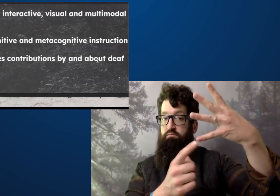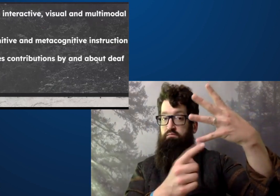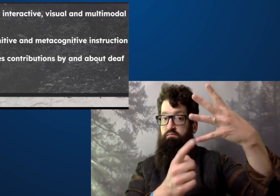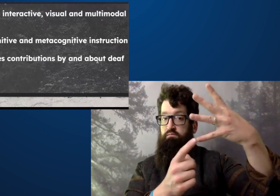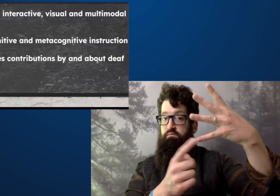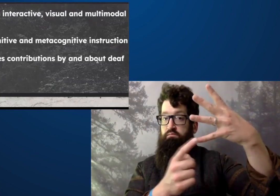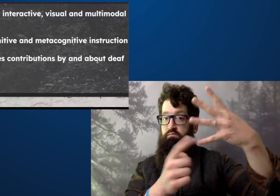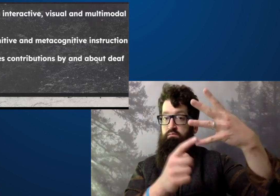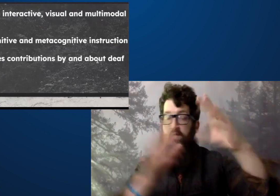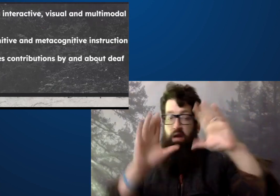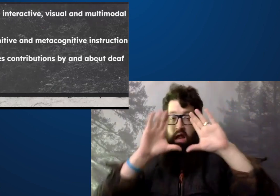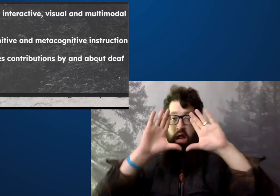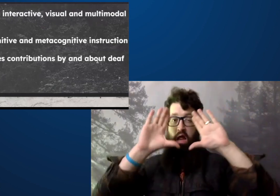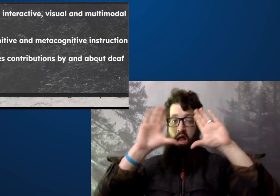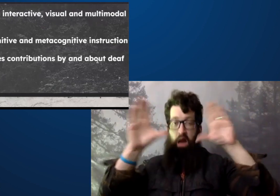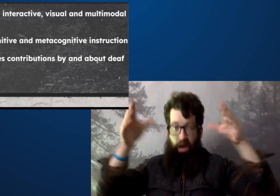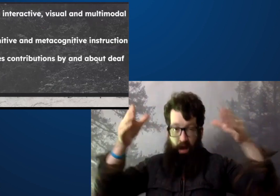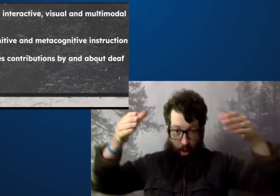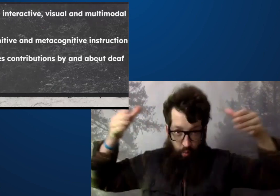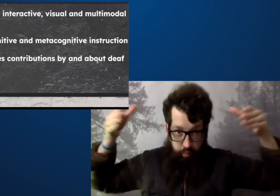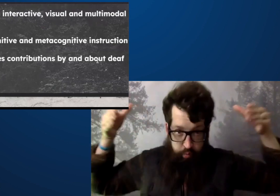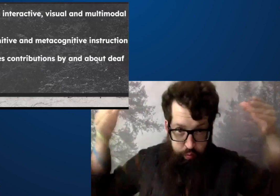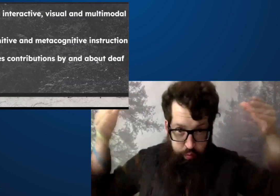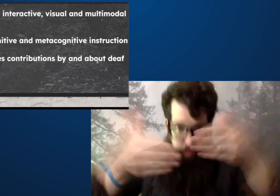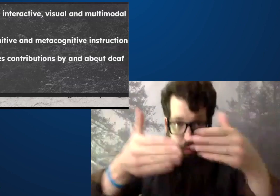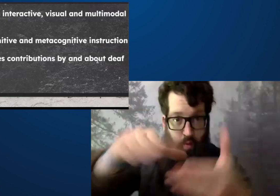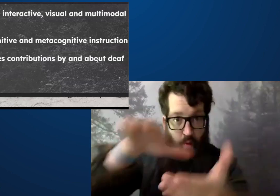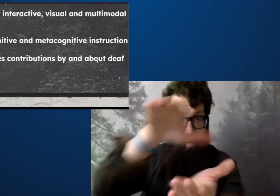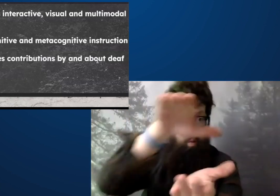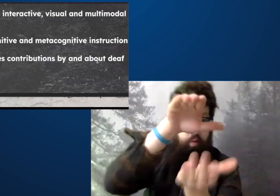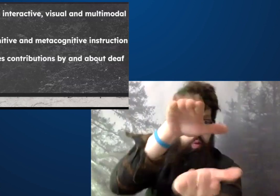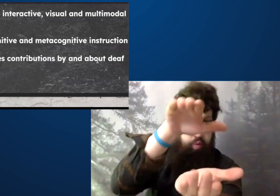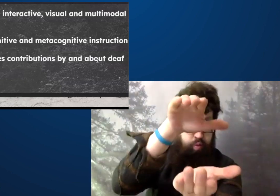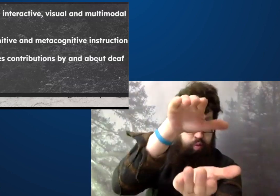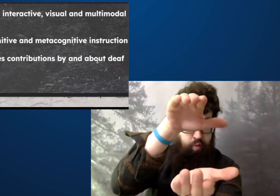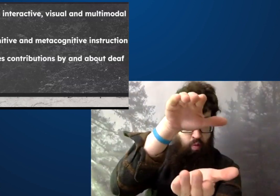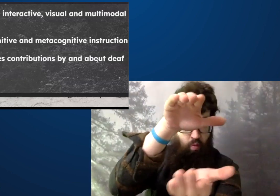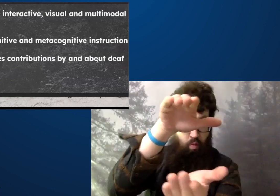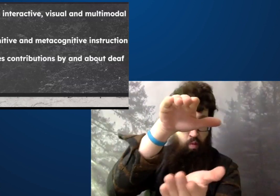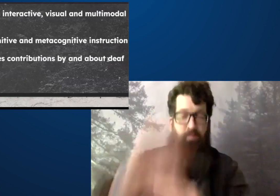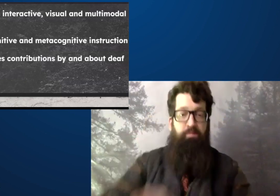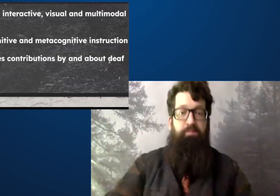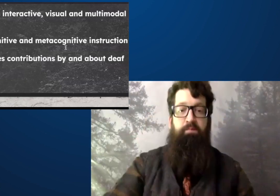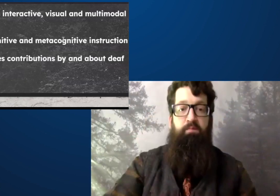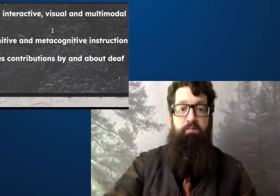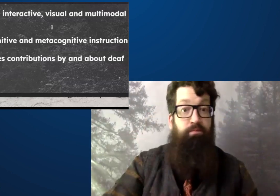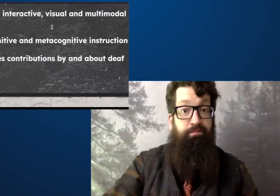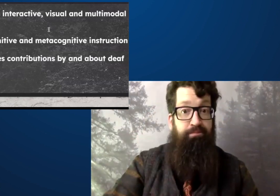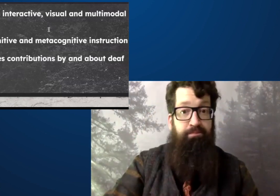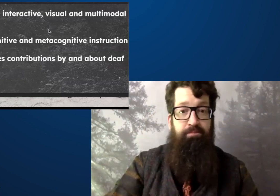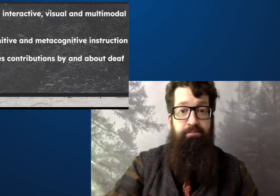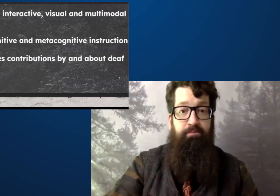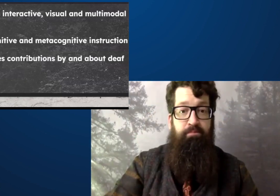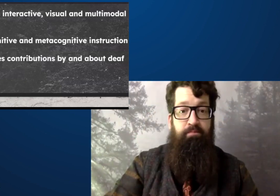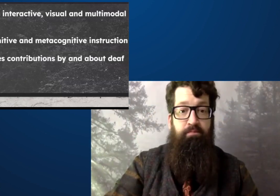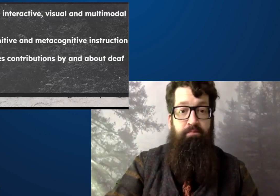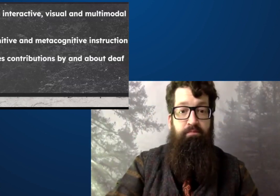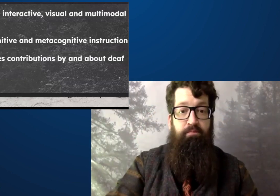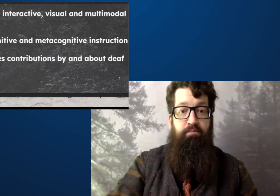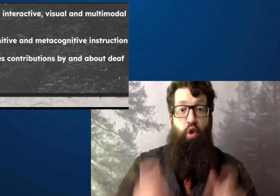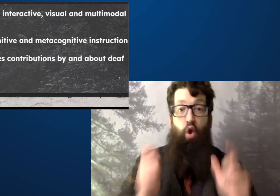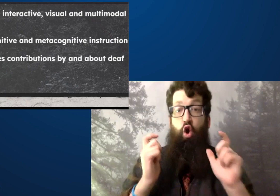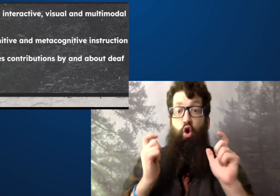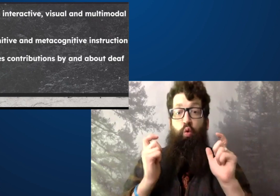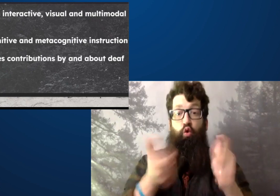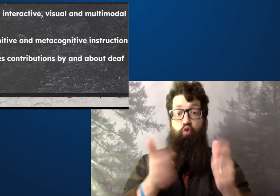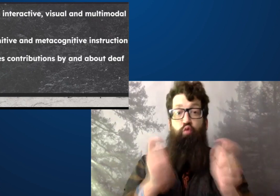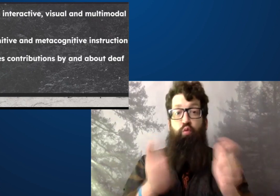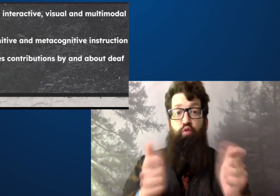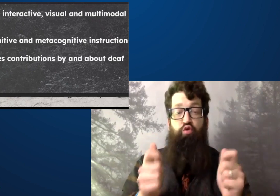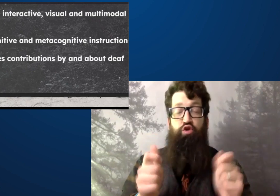This fourth point centralizes the contributions about deaf people.